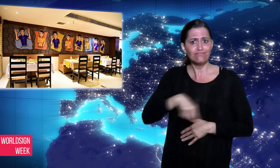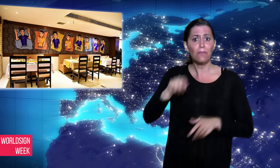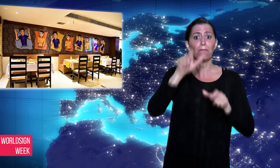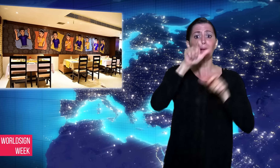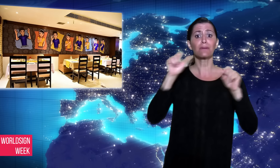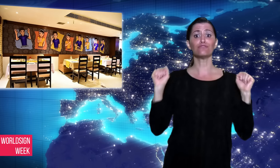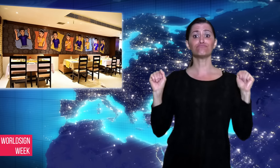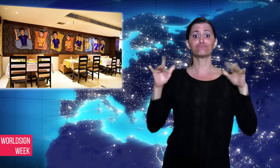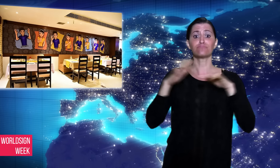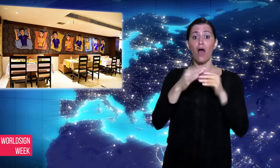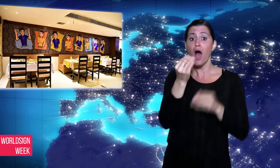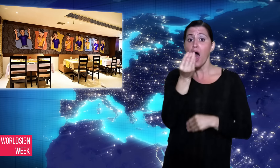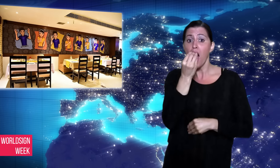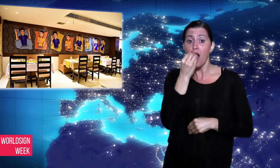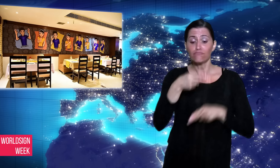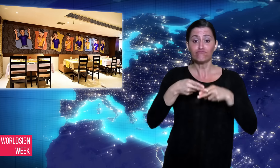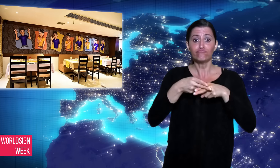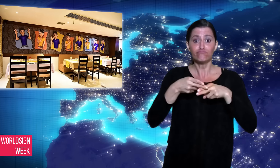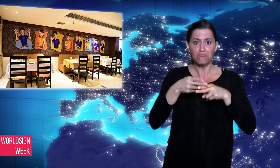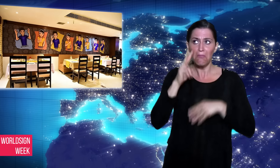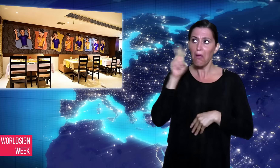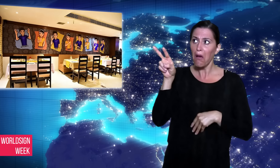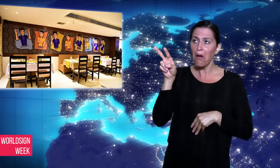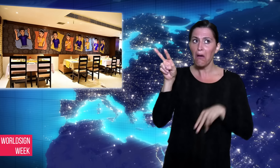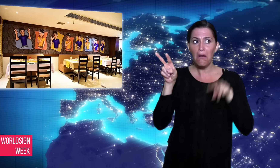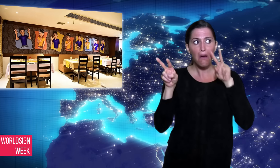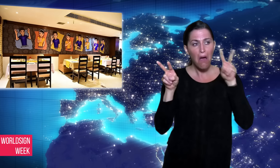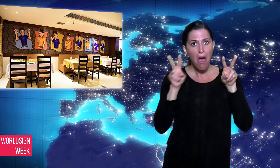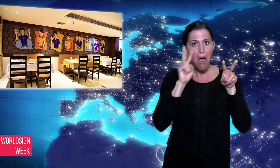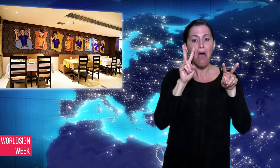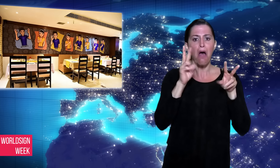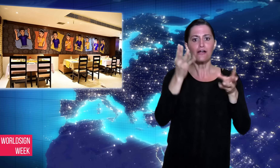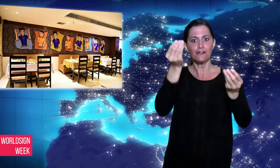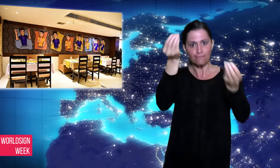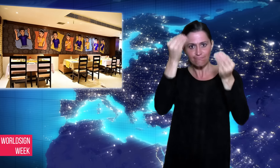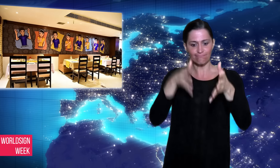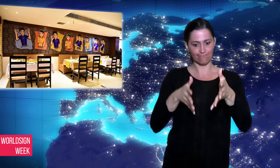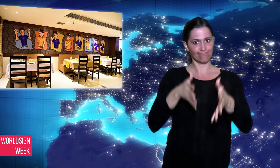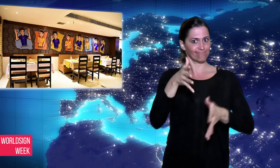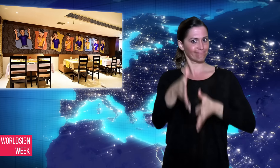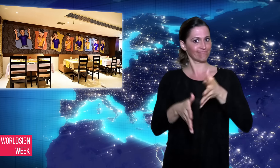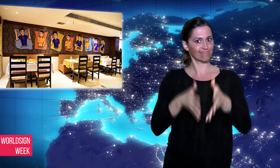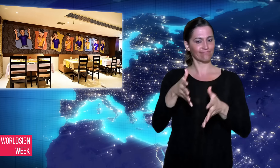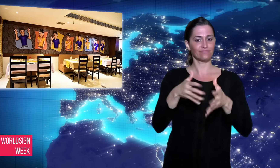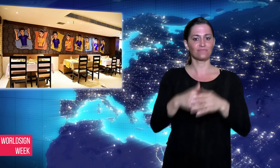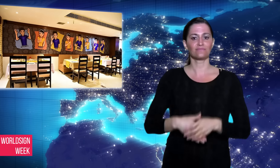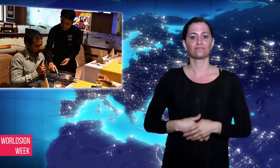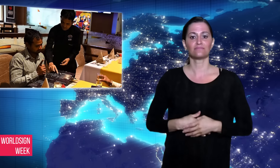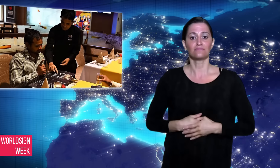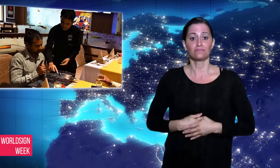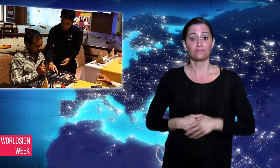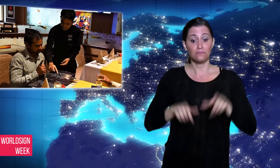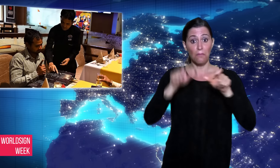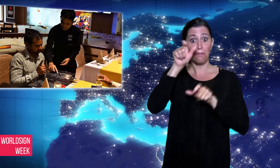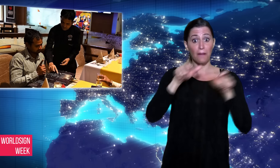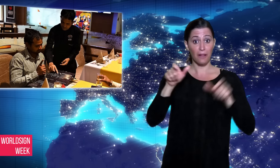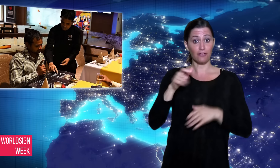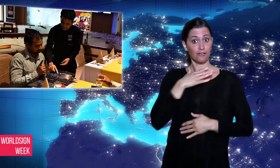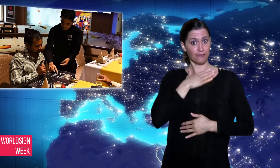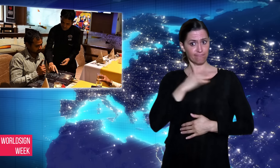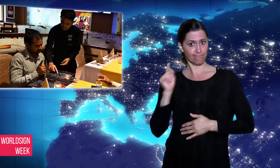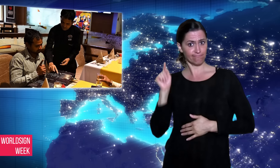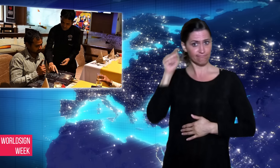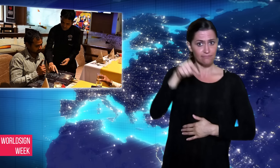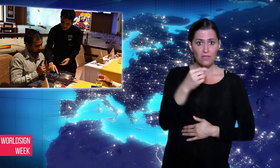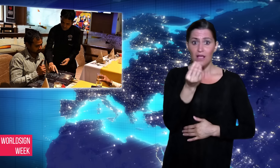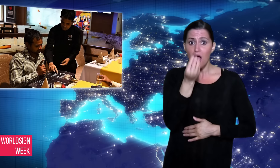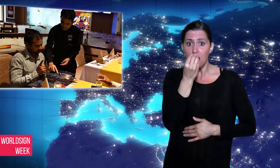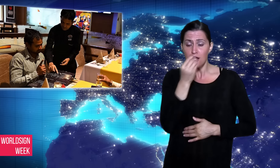ordering for customers. The restaurant